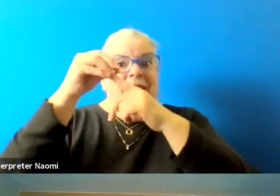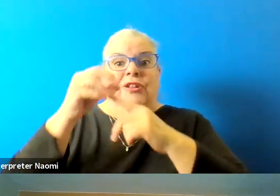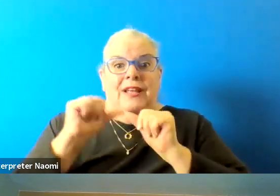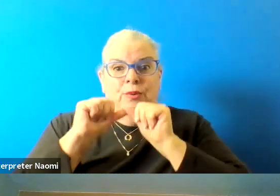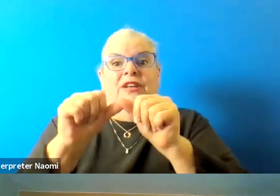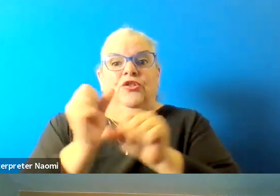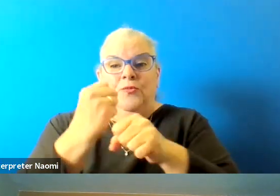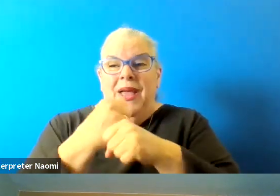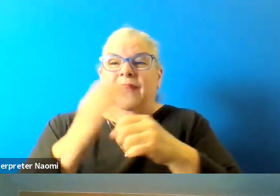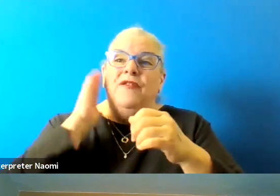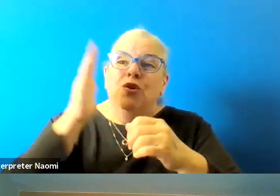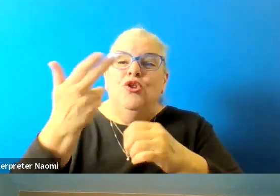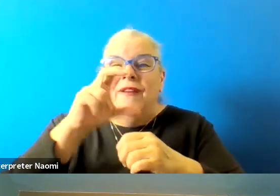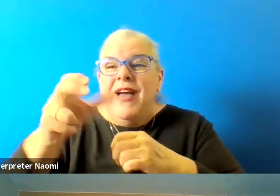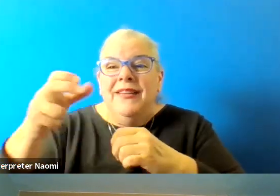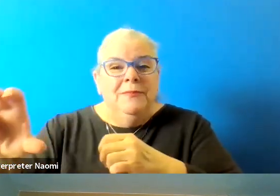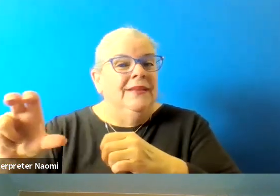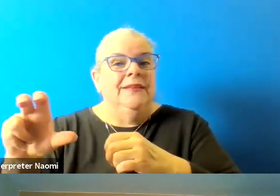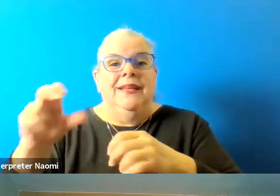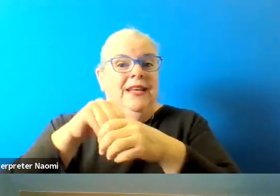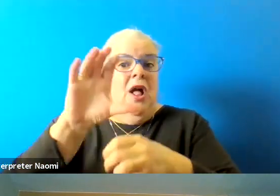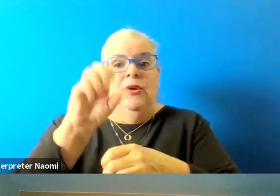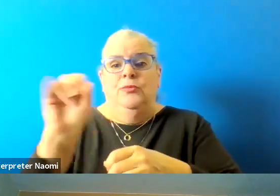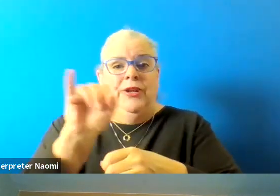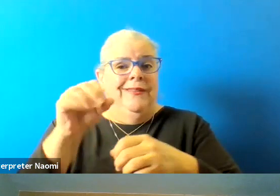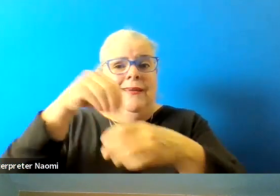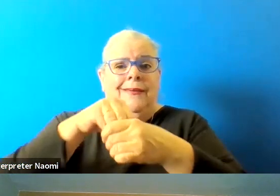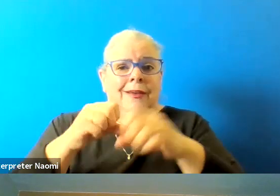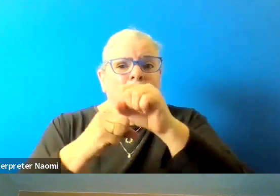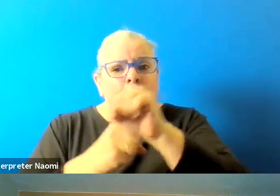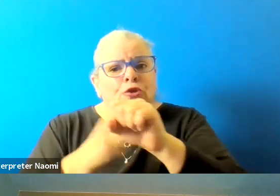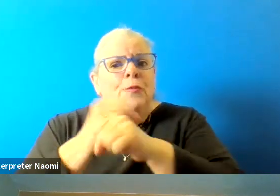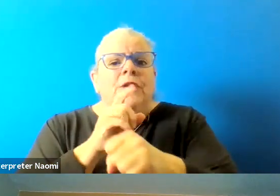in Colorado Springs on things like infrastructure, to make sure that we're doing that